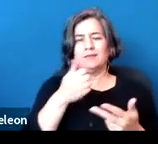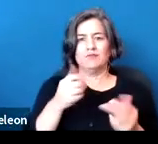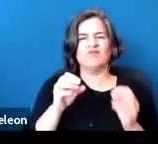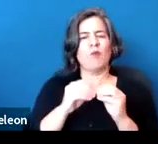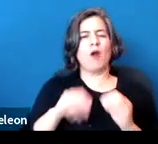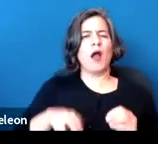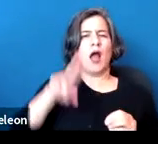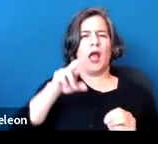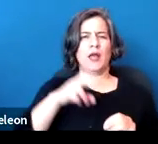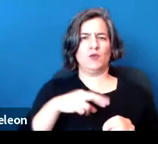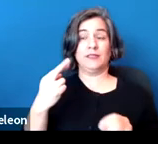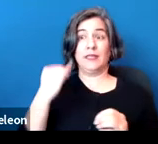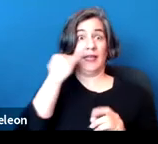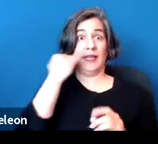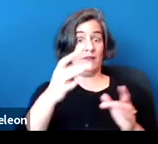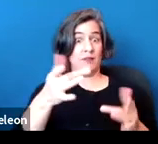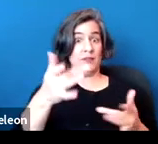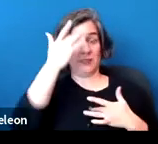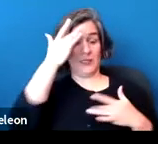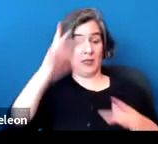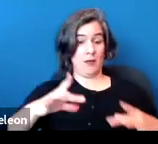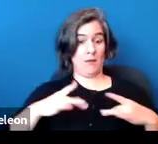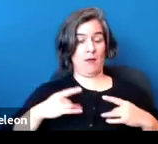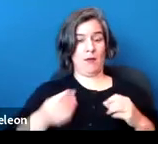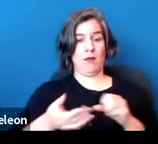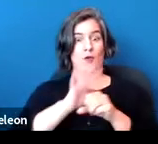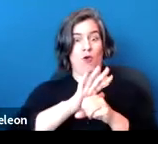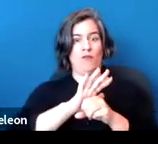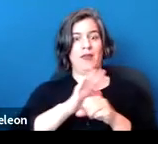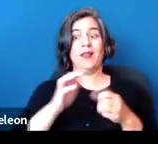if you do contract COVID, of having a very bad outcome from that.